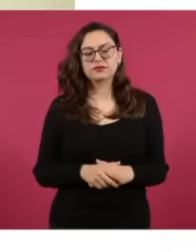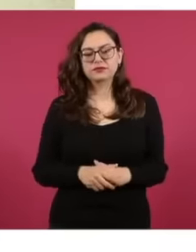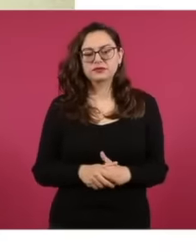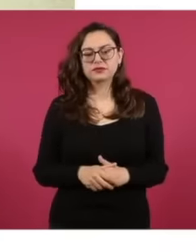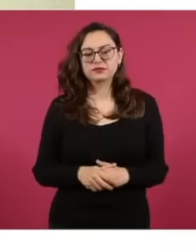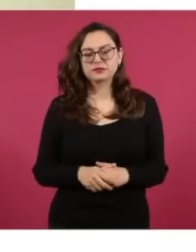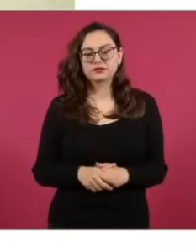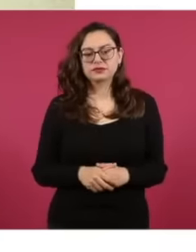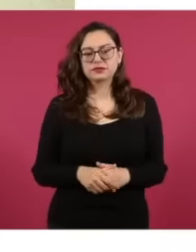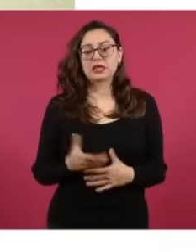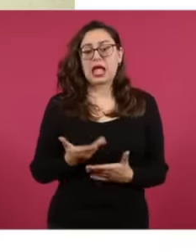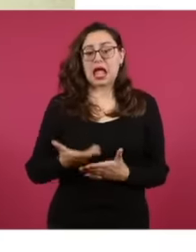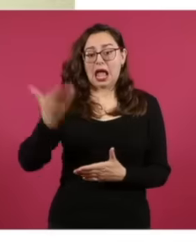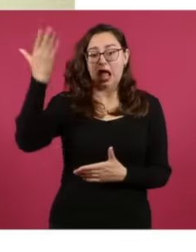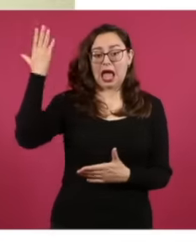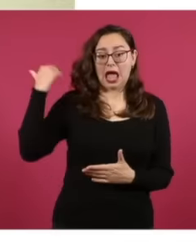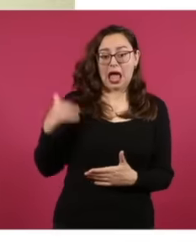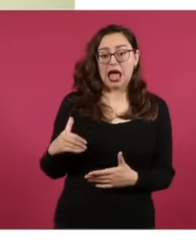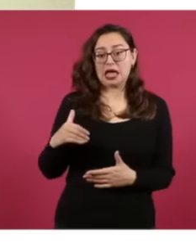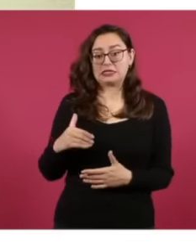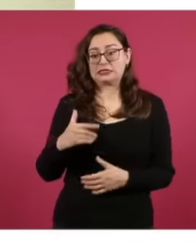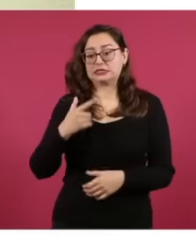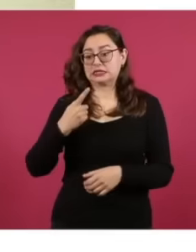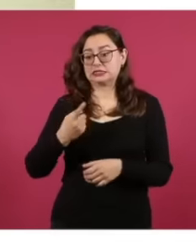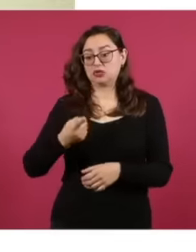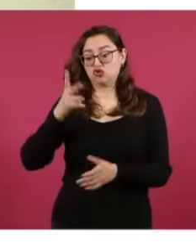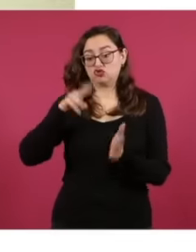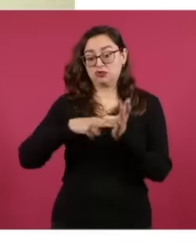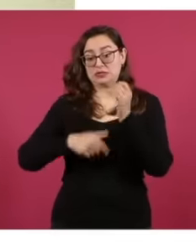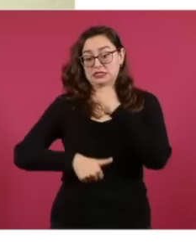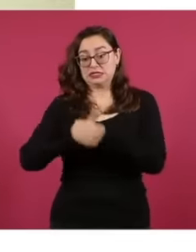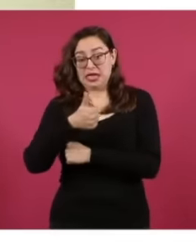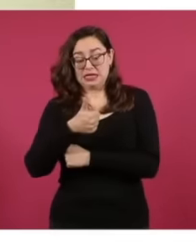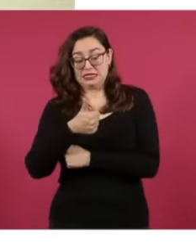millions of dollars to the first campaign of Mexican President